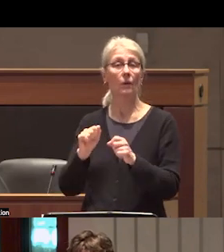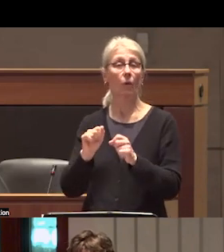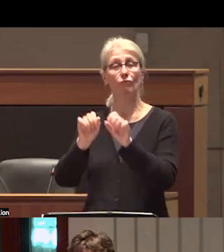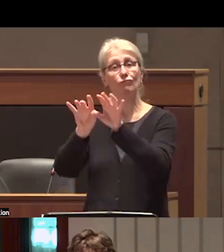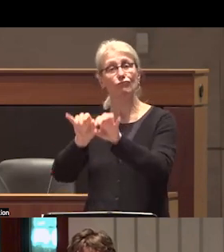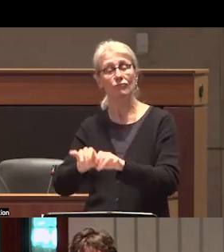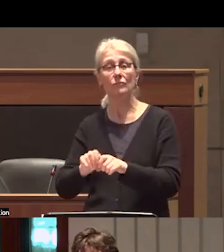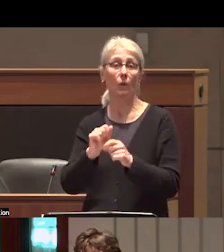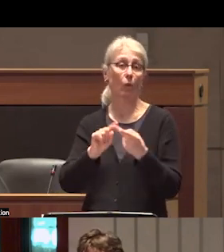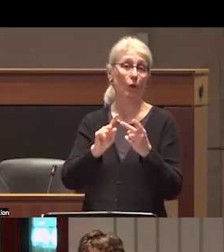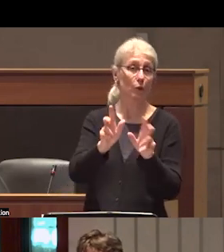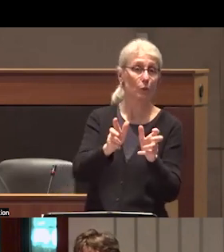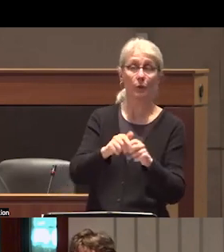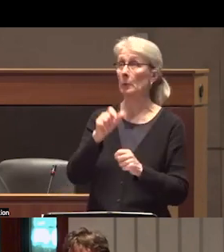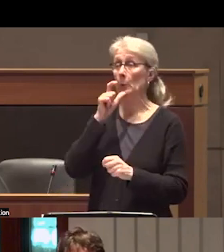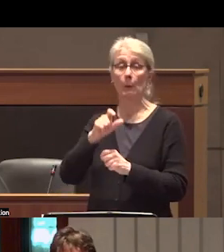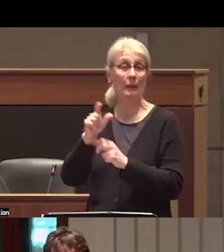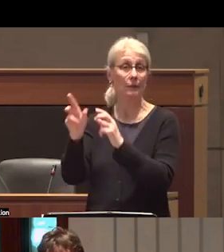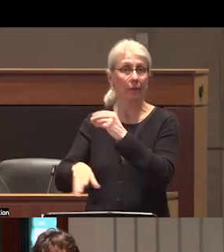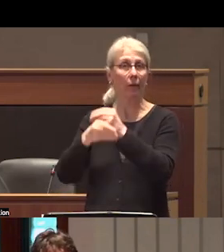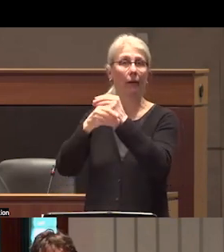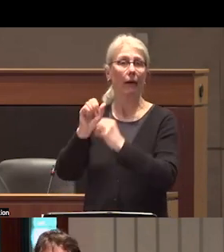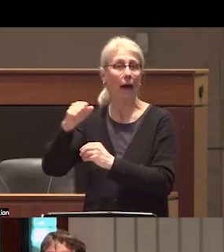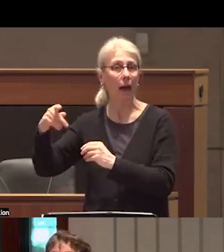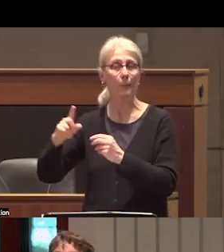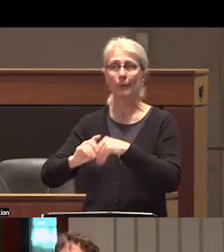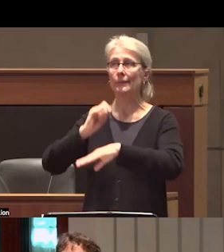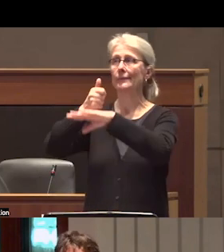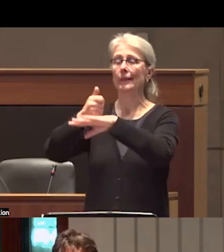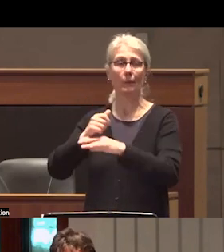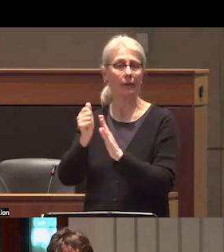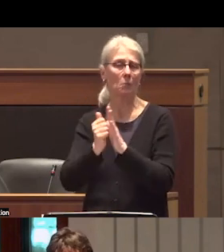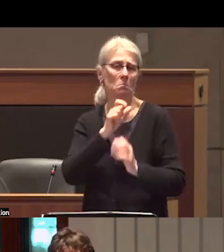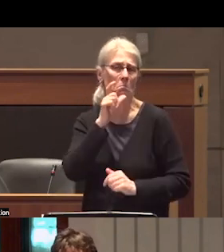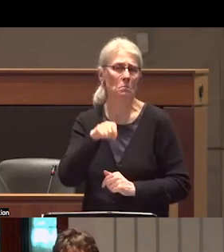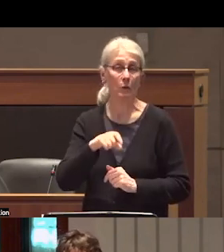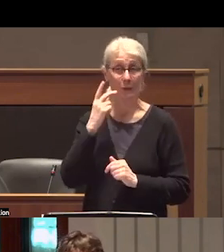uh you do not need to sign up for an account or download an app uh so you can see on your screen